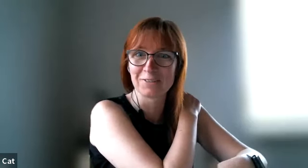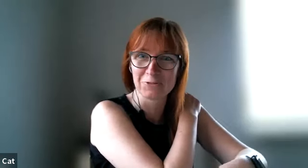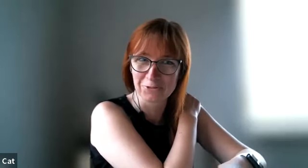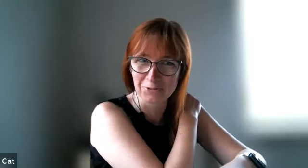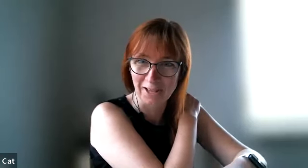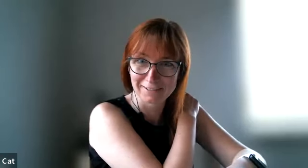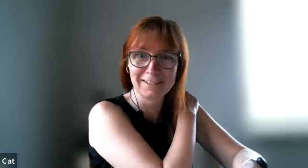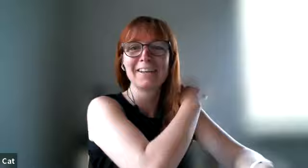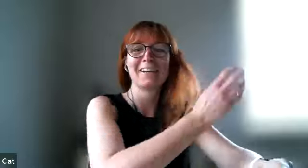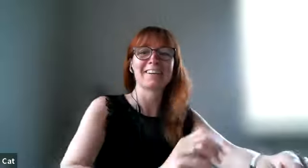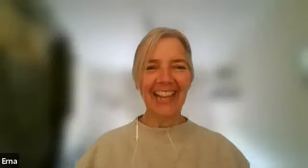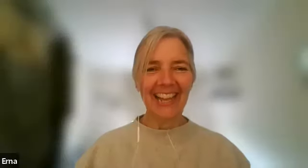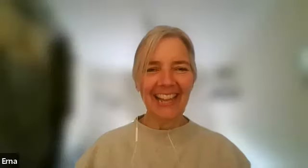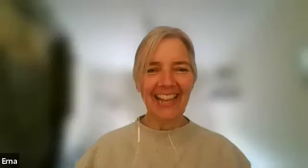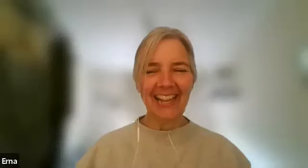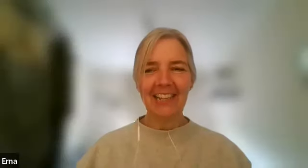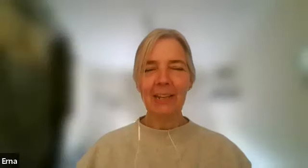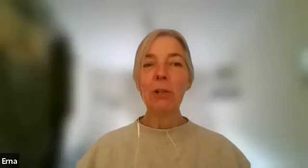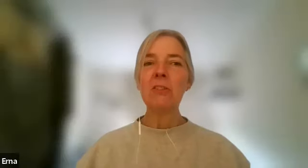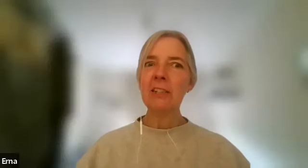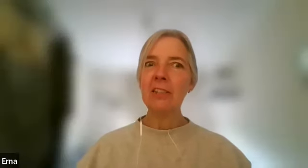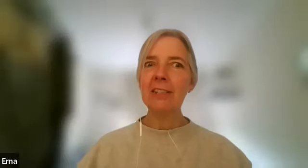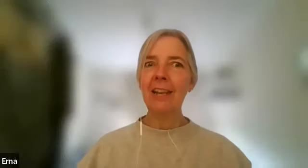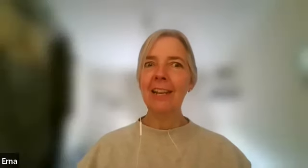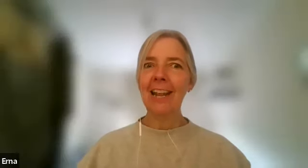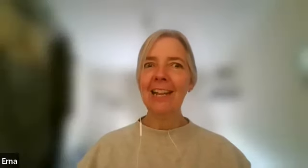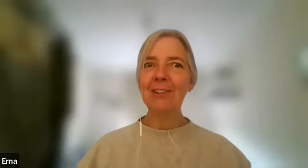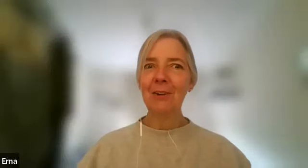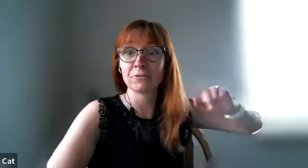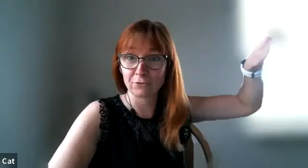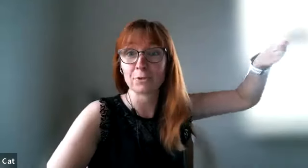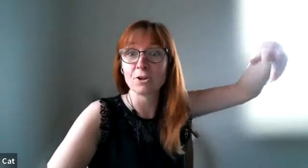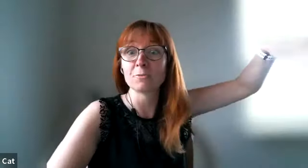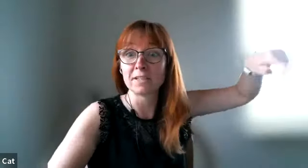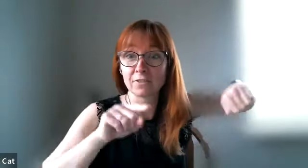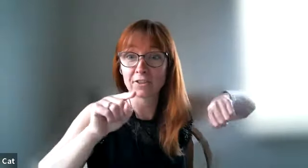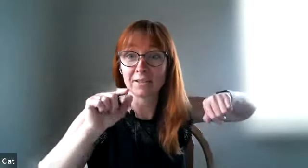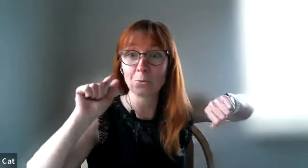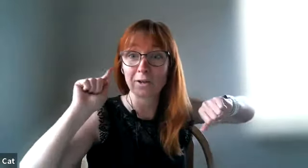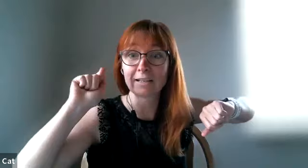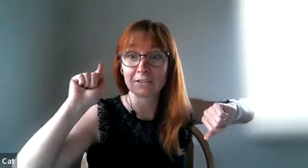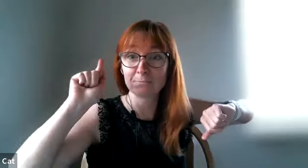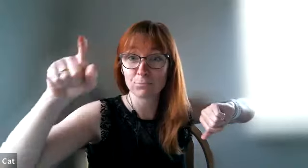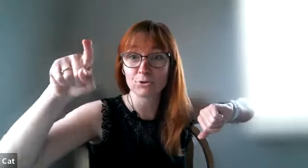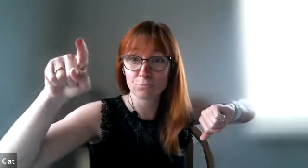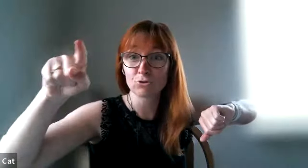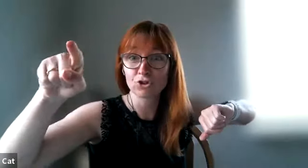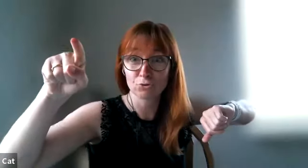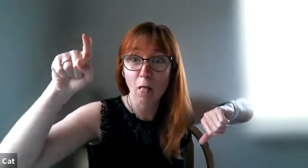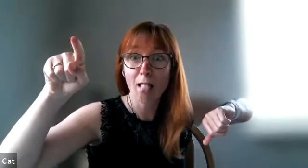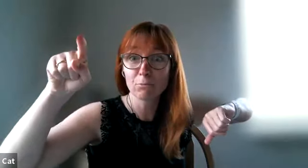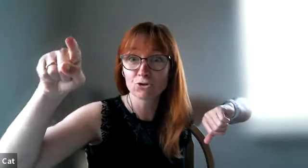you do that um i don't know well that's from the coffee maker thingy where he puts push pushes the